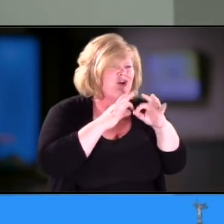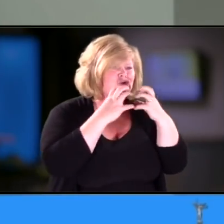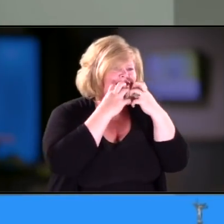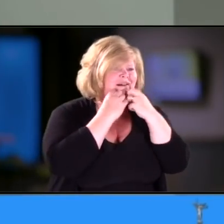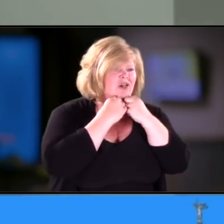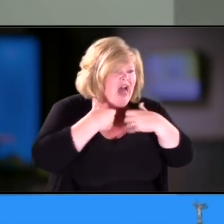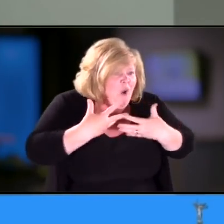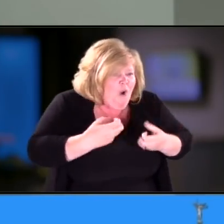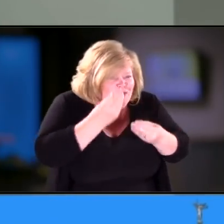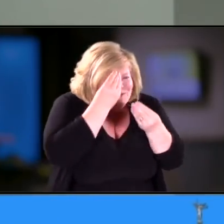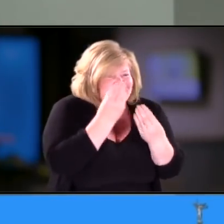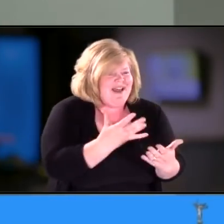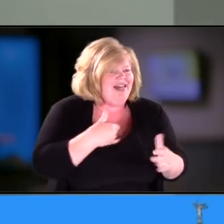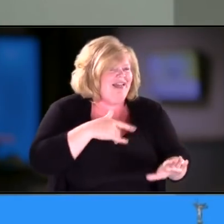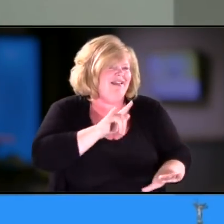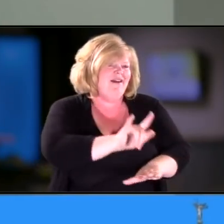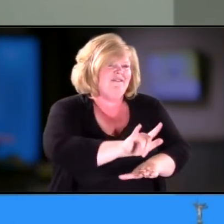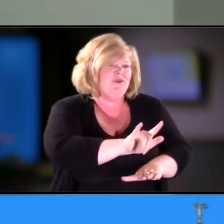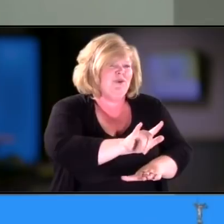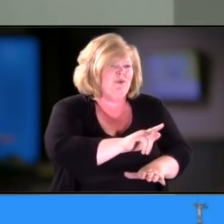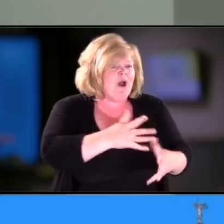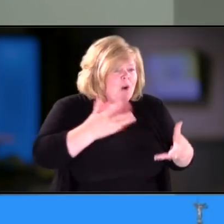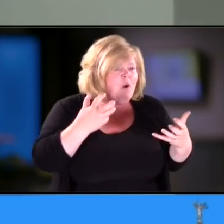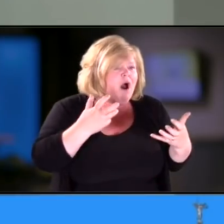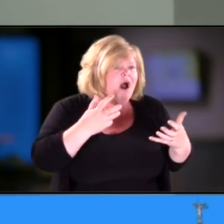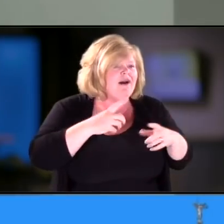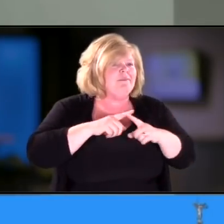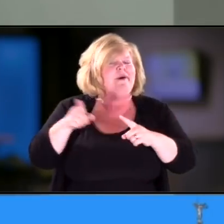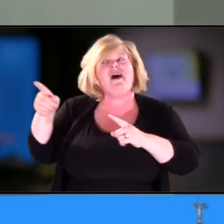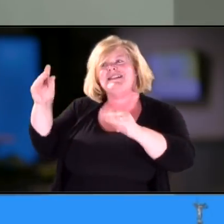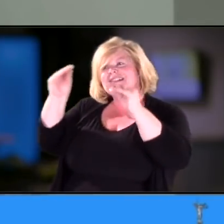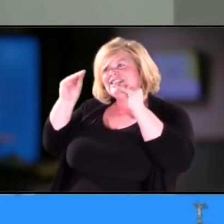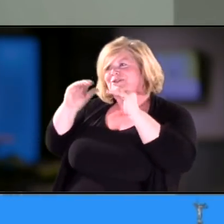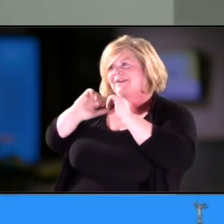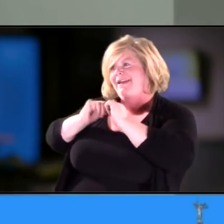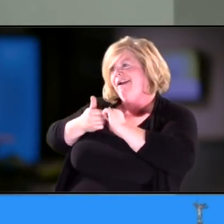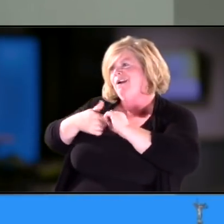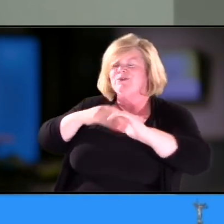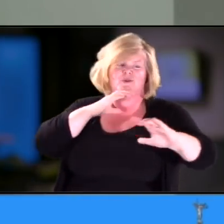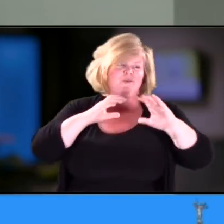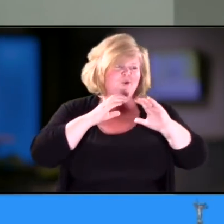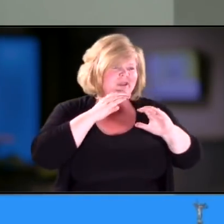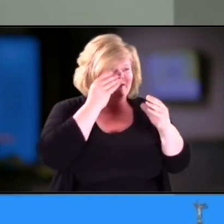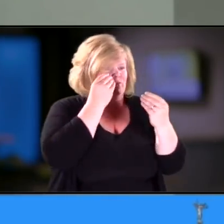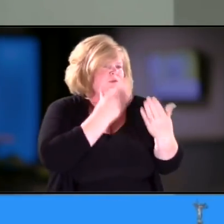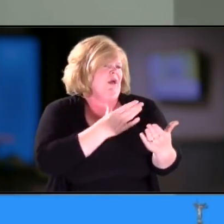'I love you' to your child, and Mary Ann helps me communicate, "I love you" to my daughter.